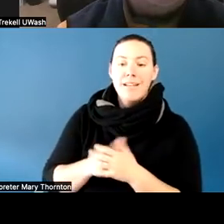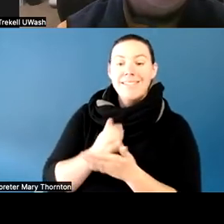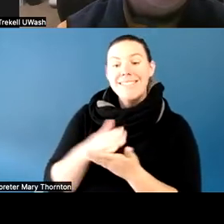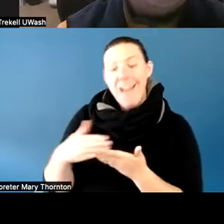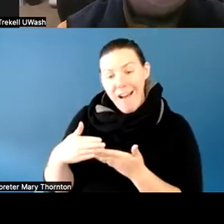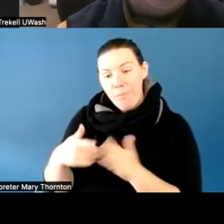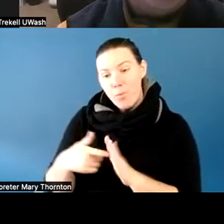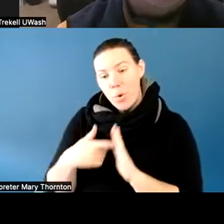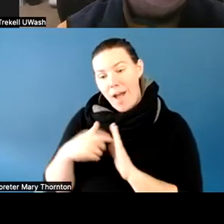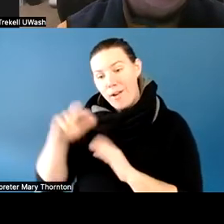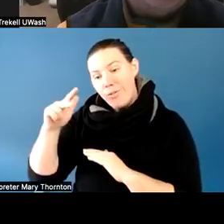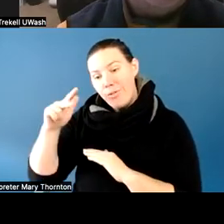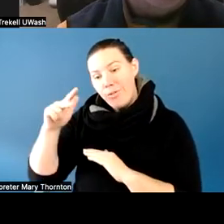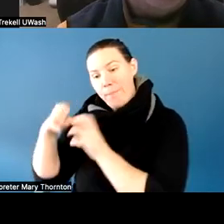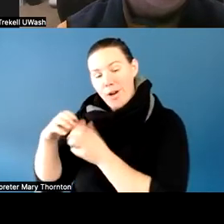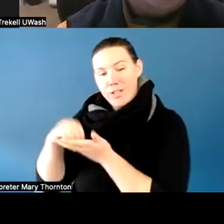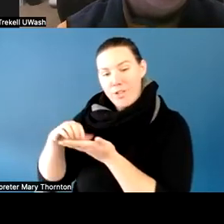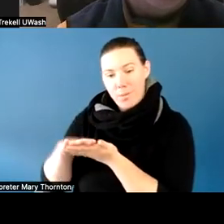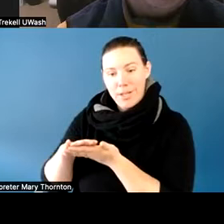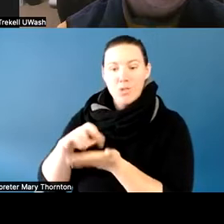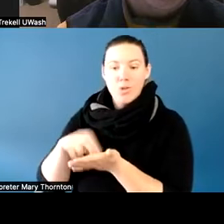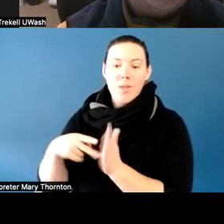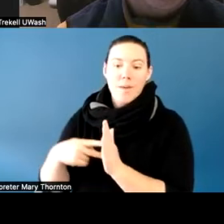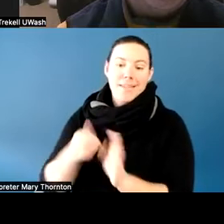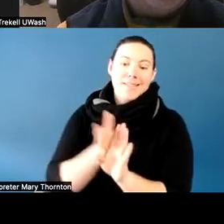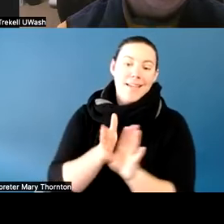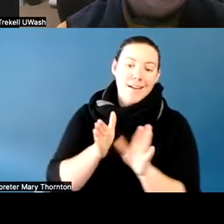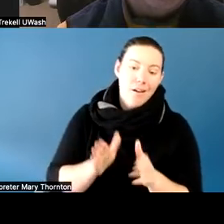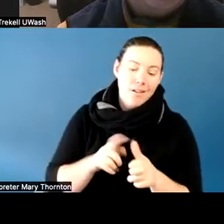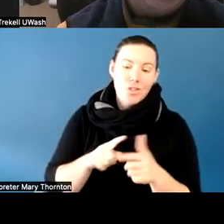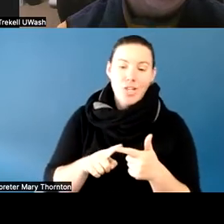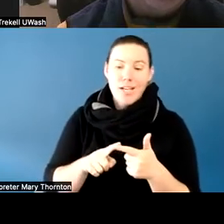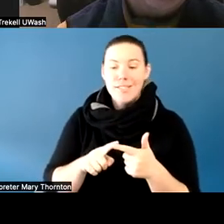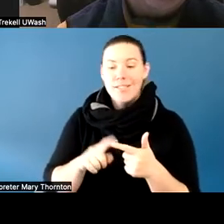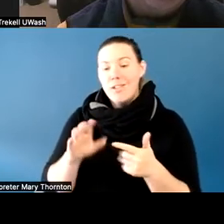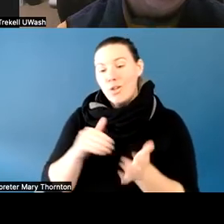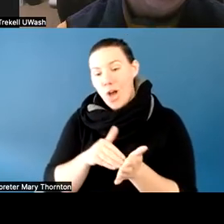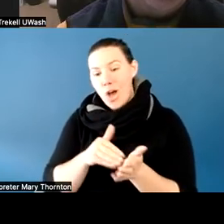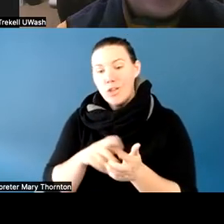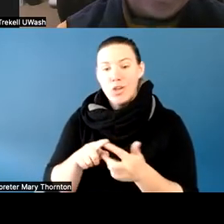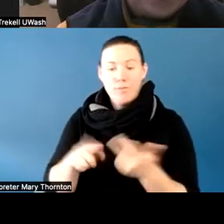So that could be a psychiatrist, psychologist, doctor, and that's how we form-- that informs the accommodations that